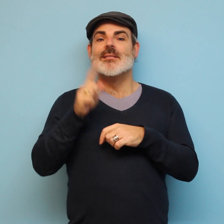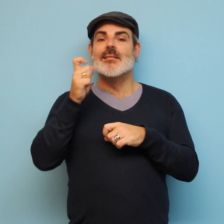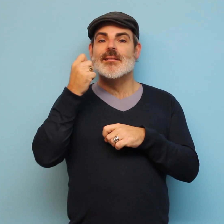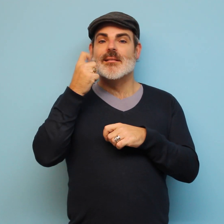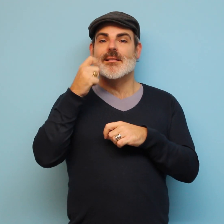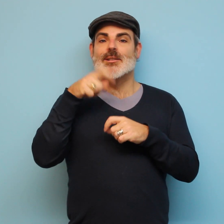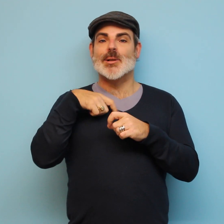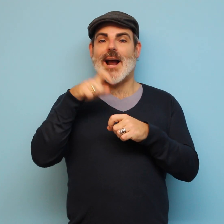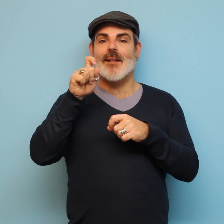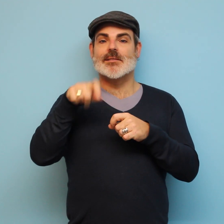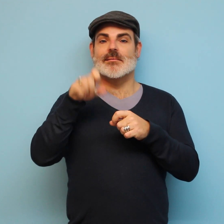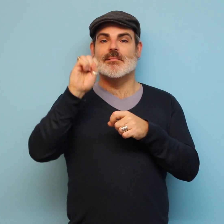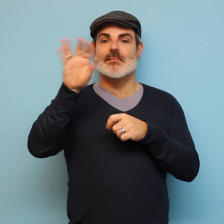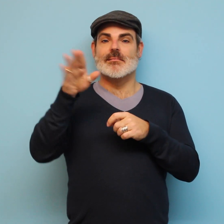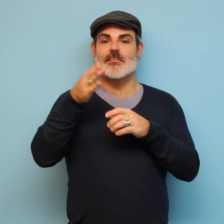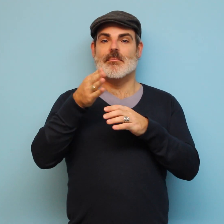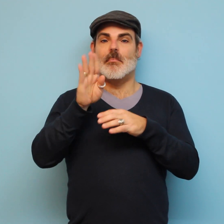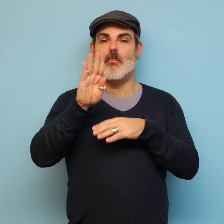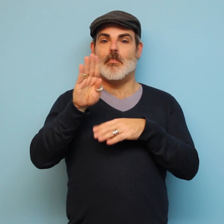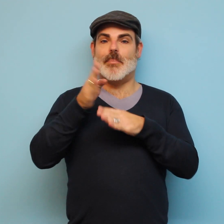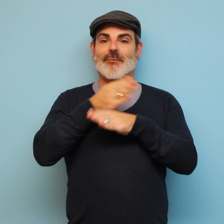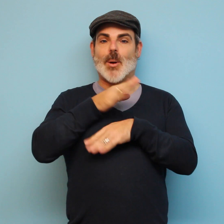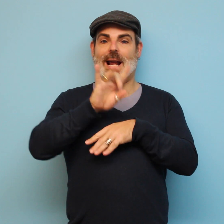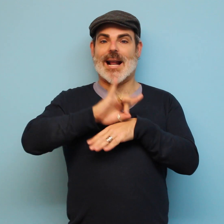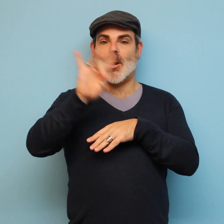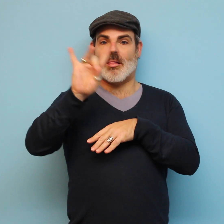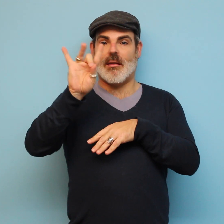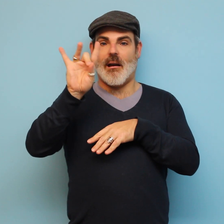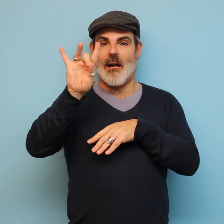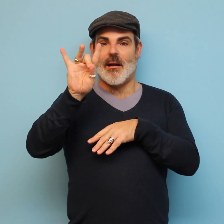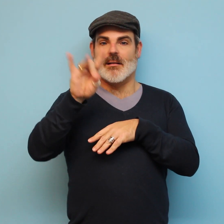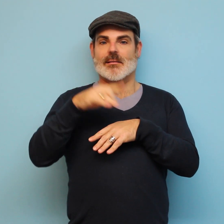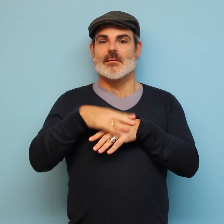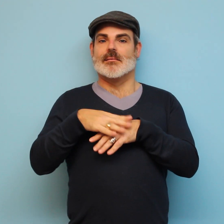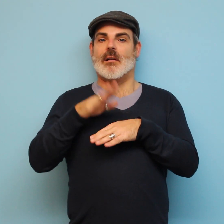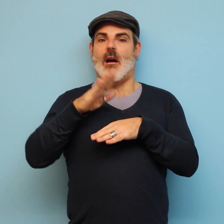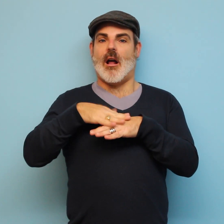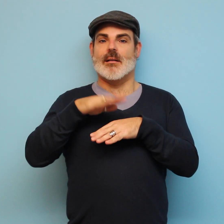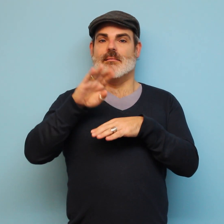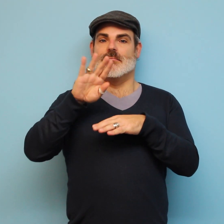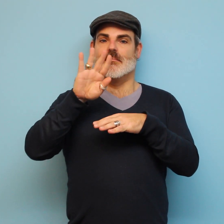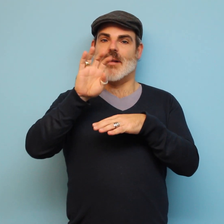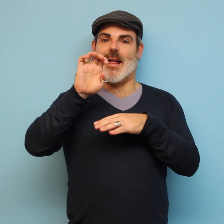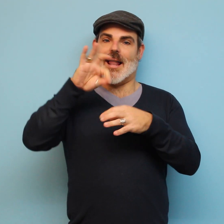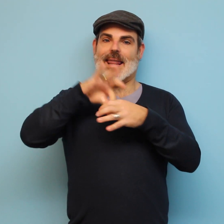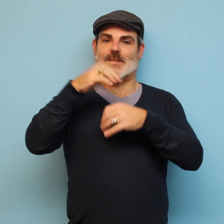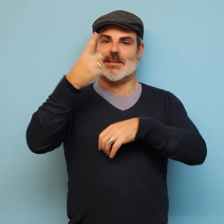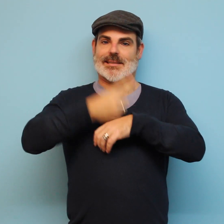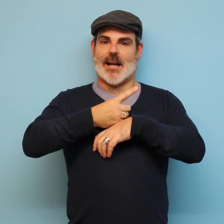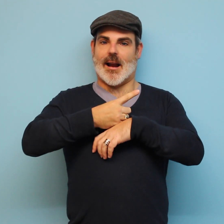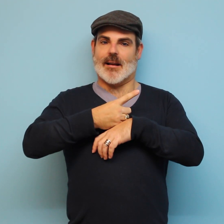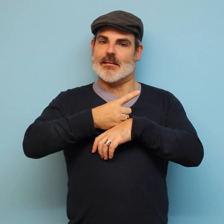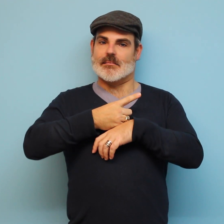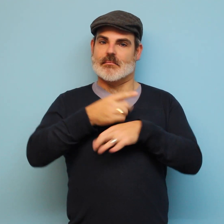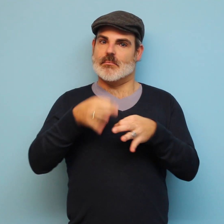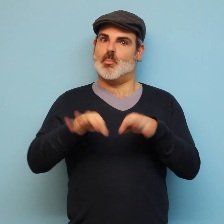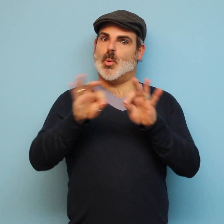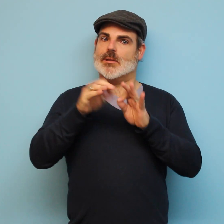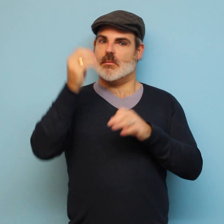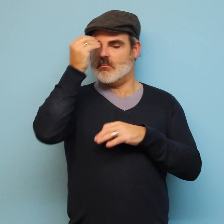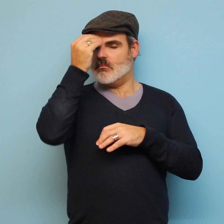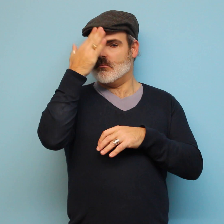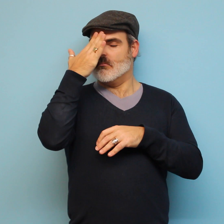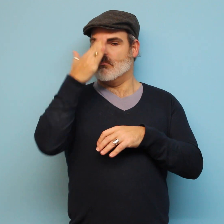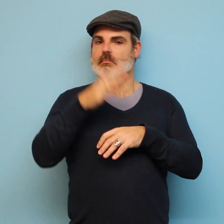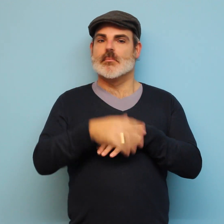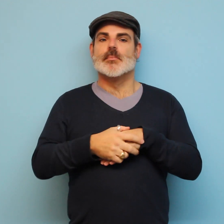Make sure to drop off your ballot before 8pm on election day!